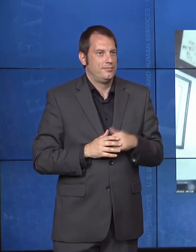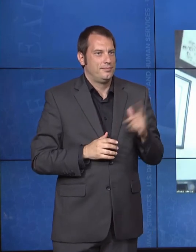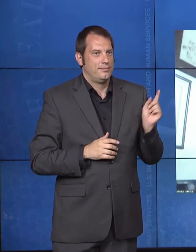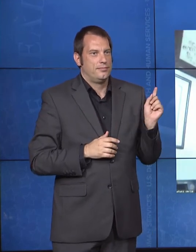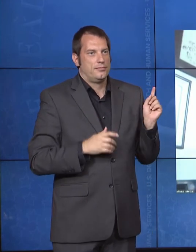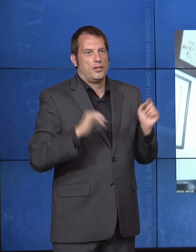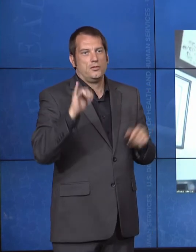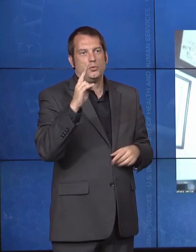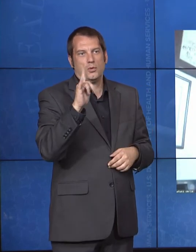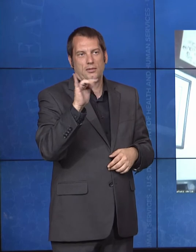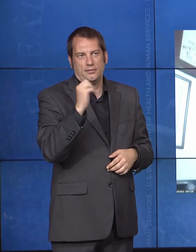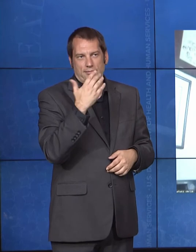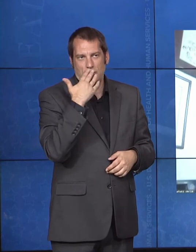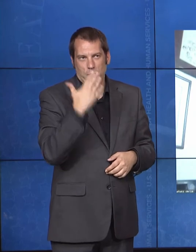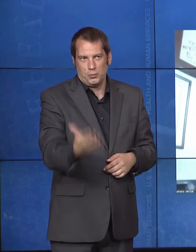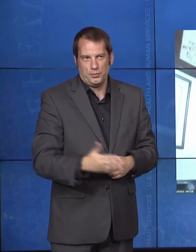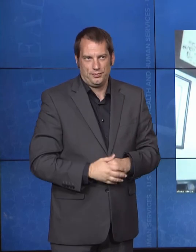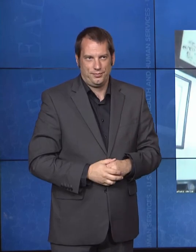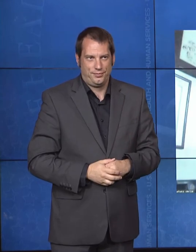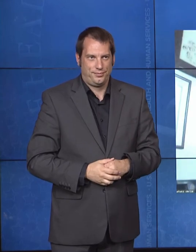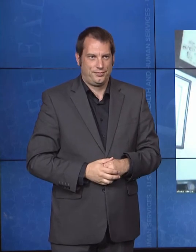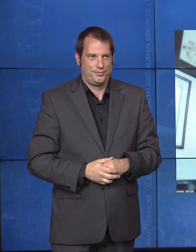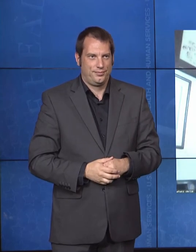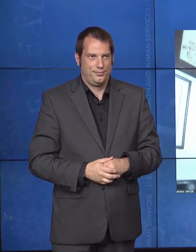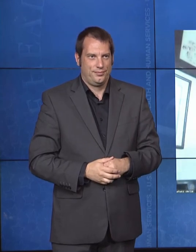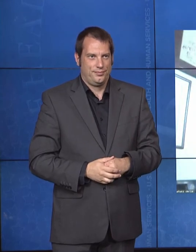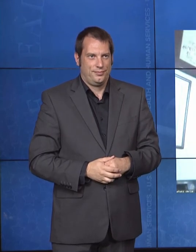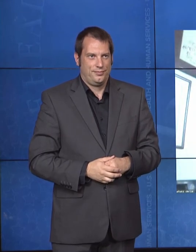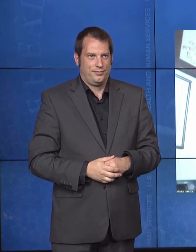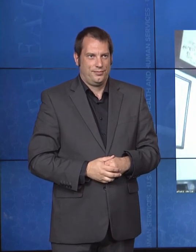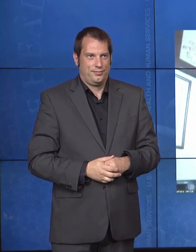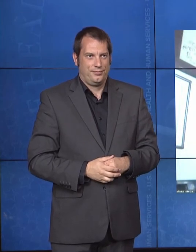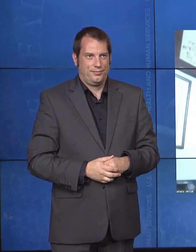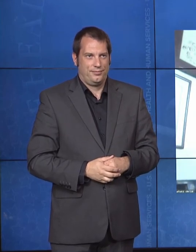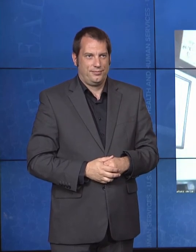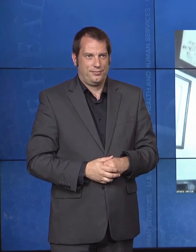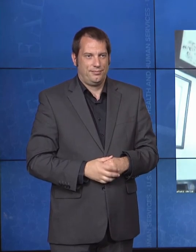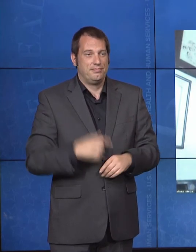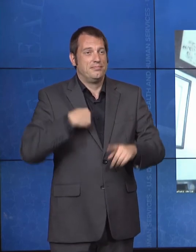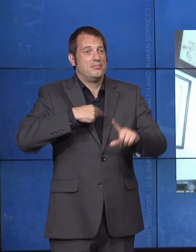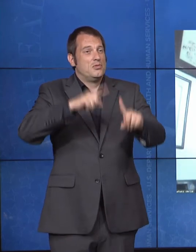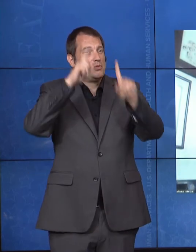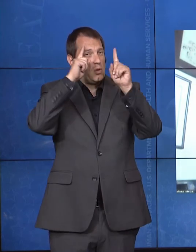building on all of our efforts around employment. We all know that, really, at the end of the